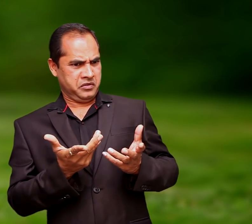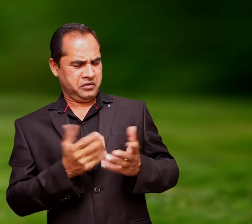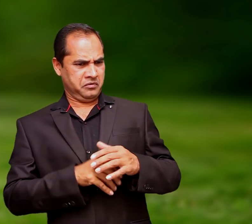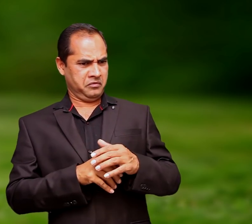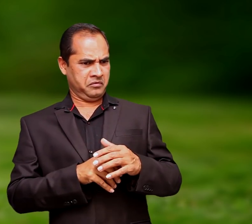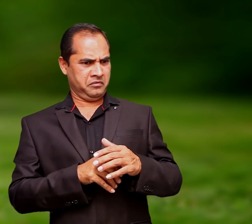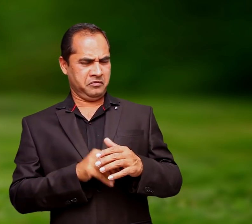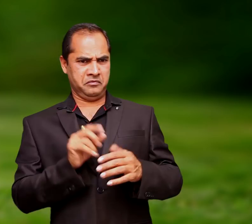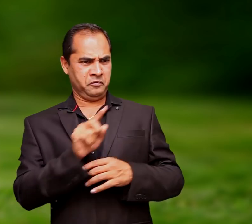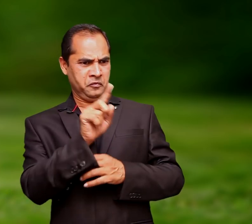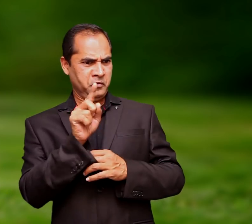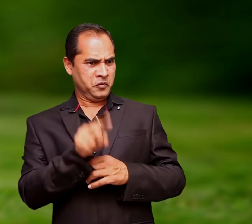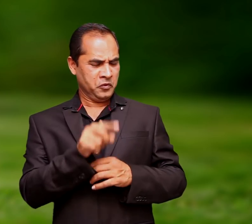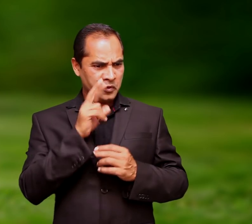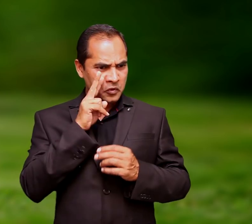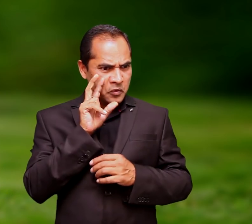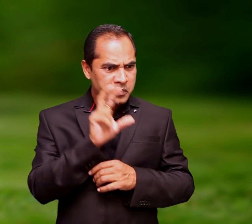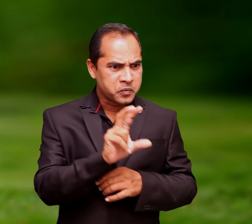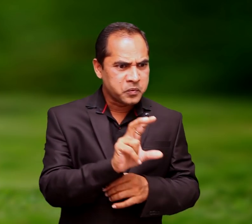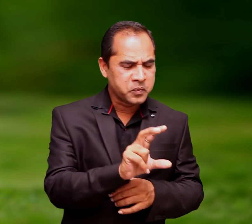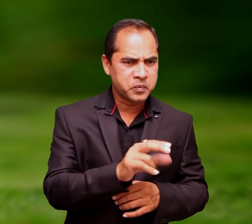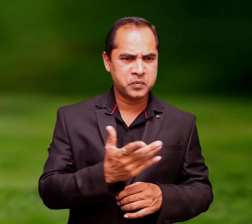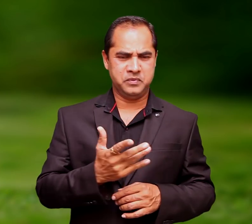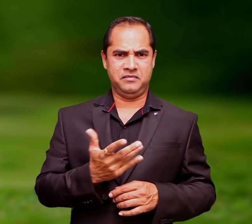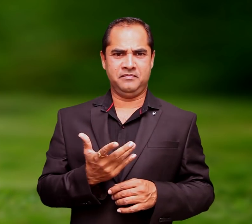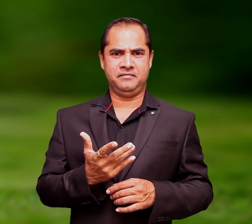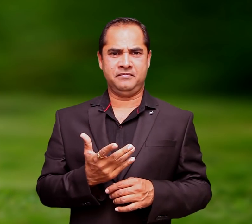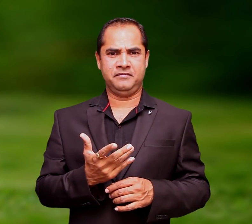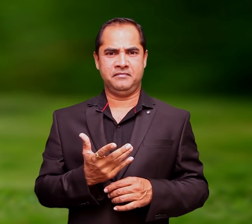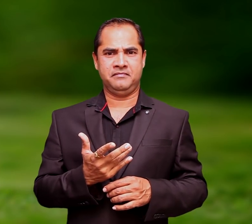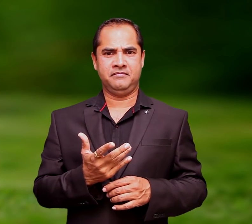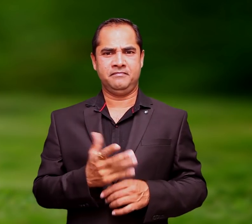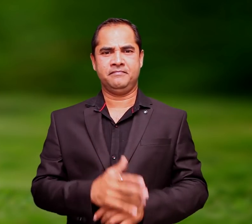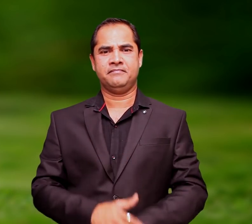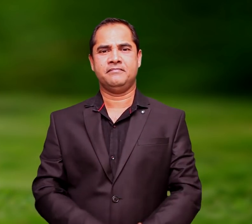supposed to be?' looking with big eyes.